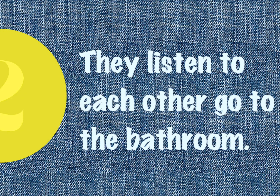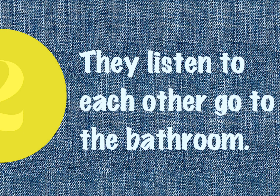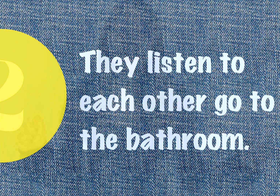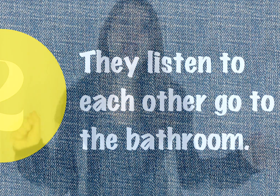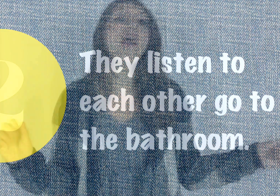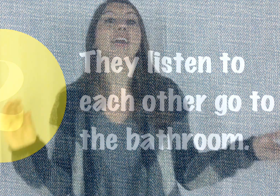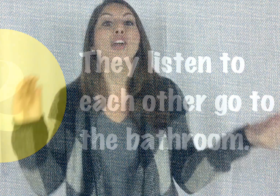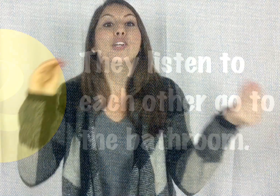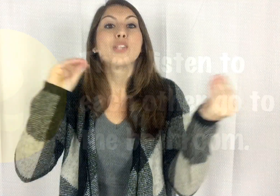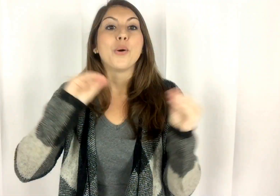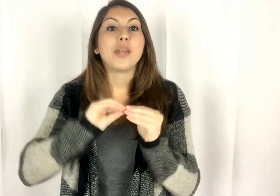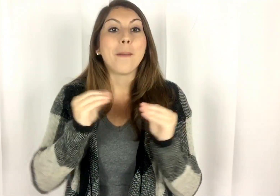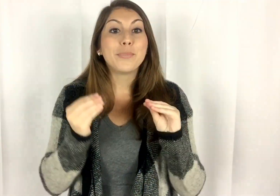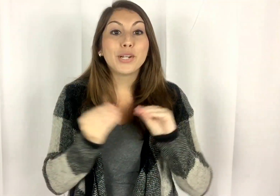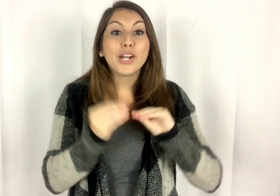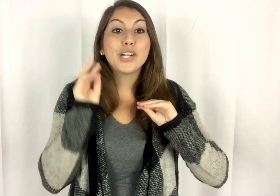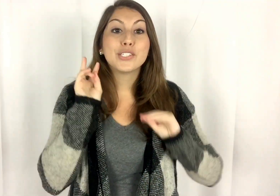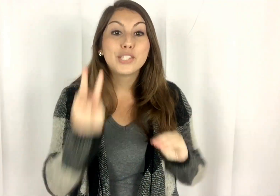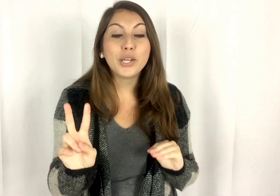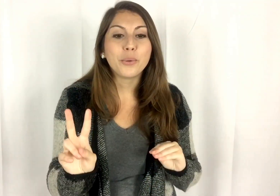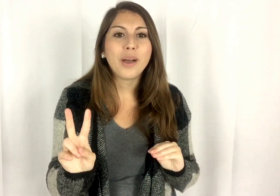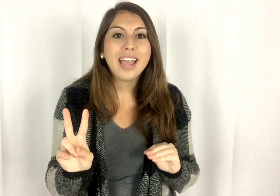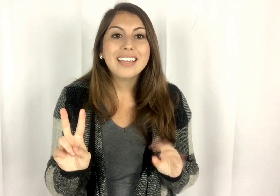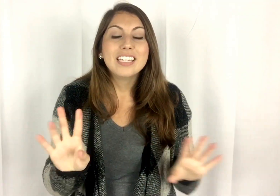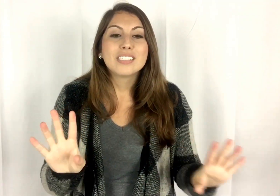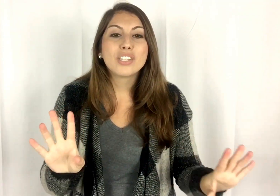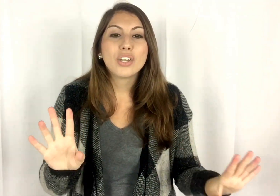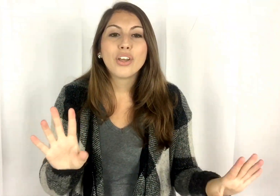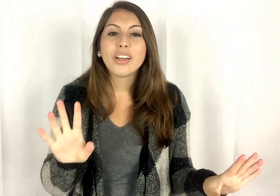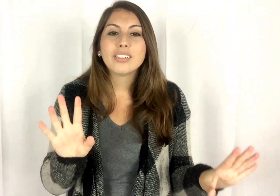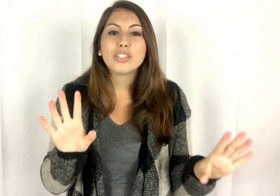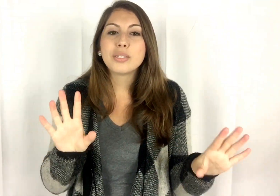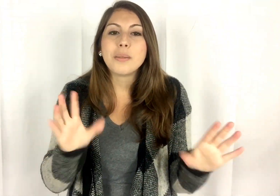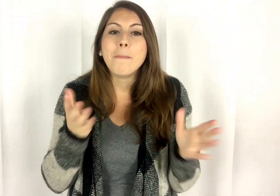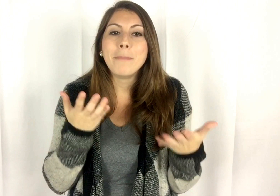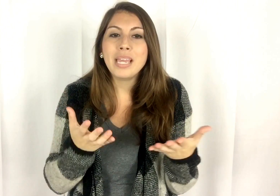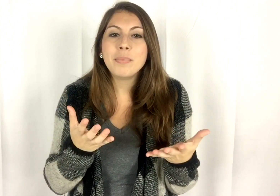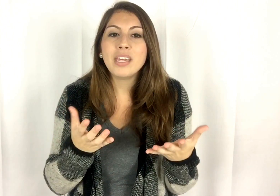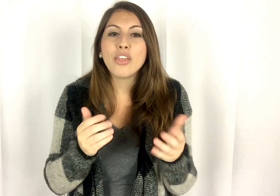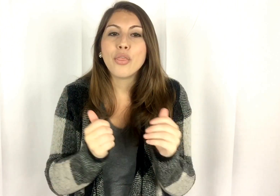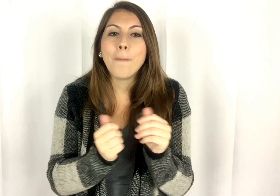Ok. So, number two just may be the most